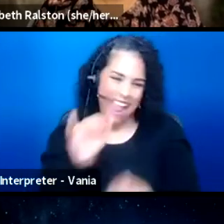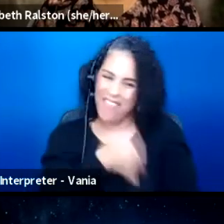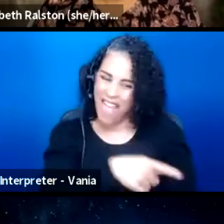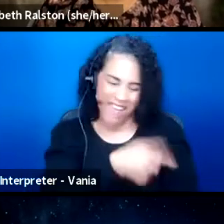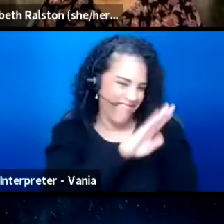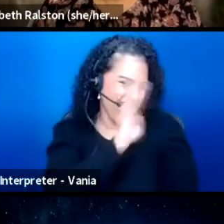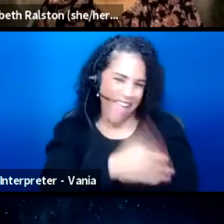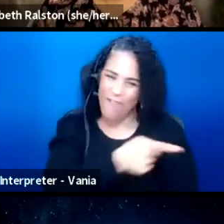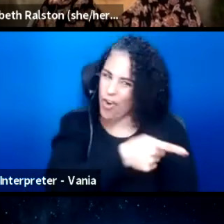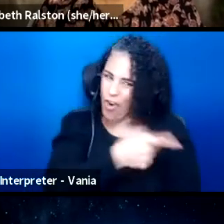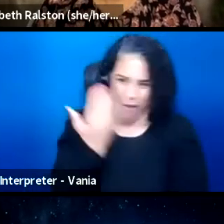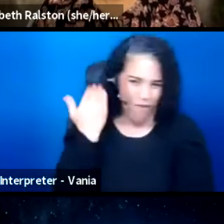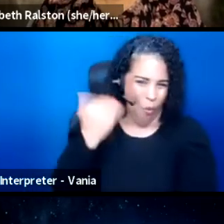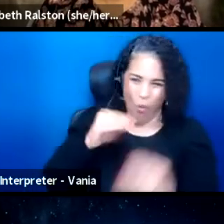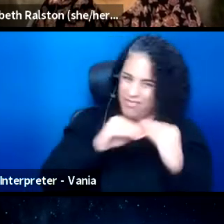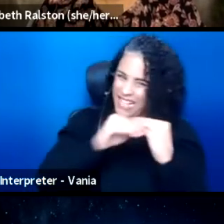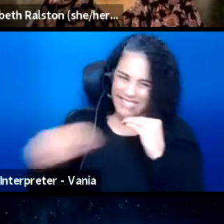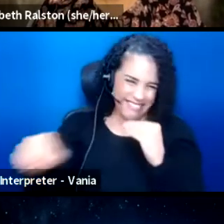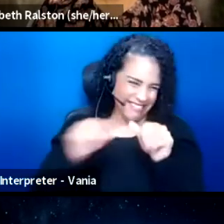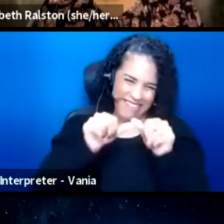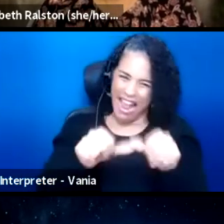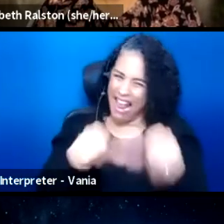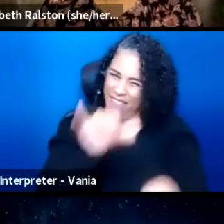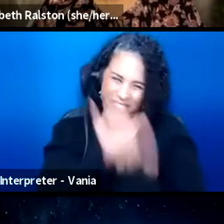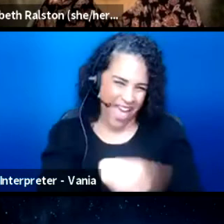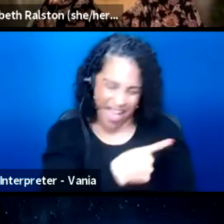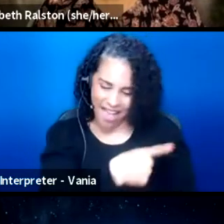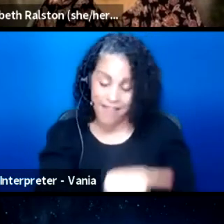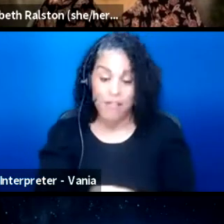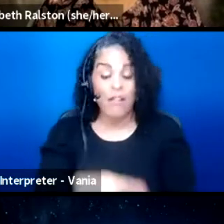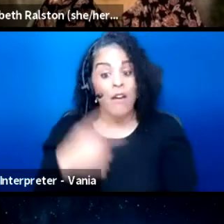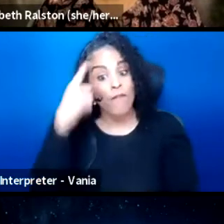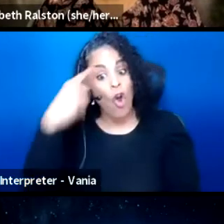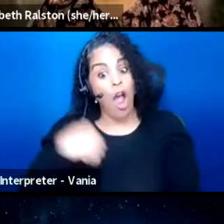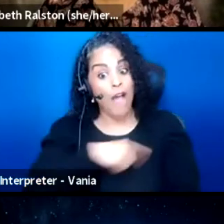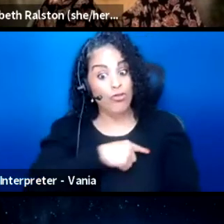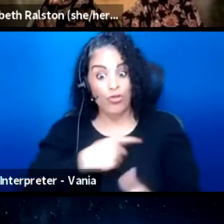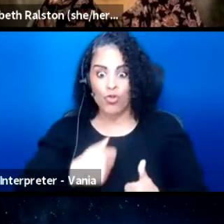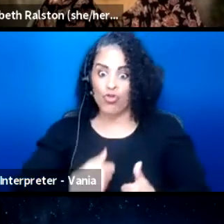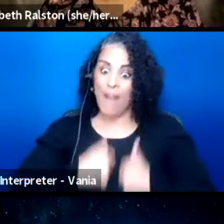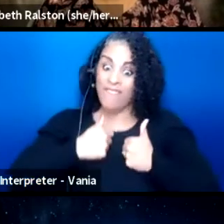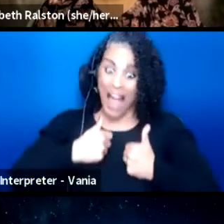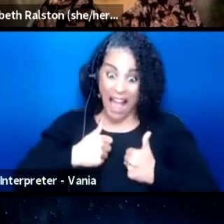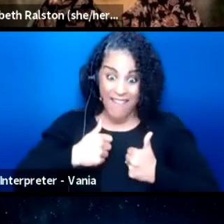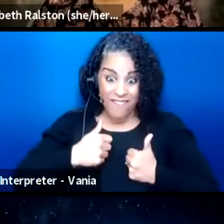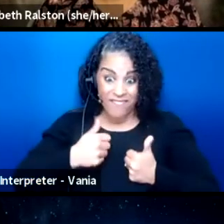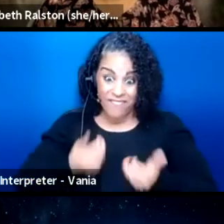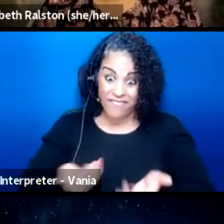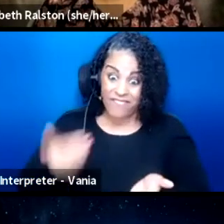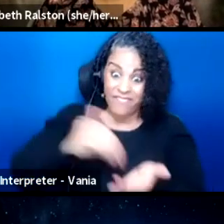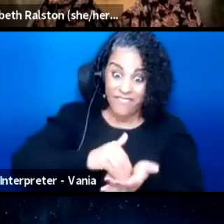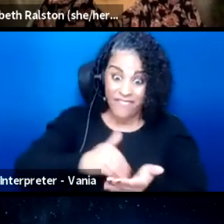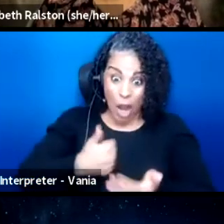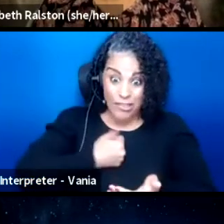and in order for us to revive ourselves, we need to change it from the ground up.